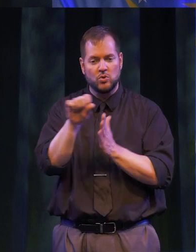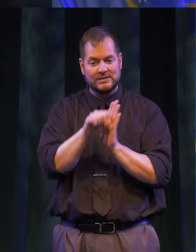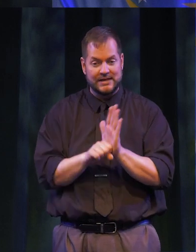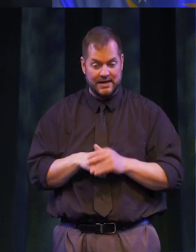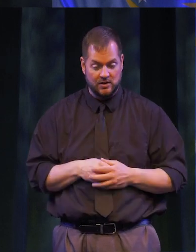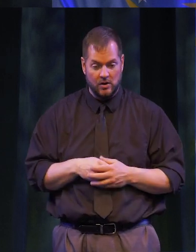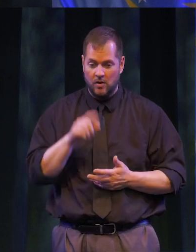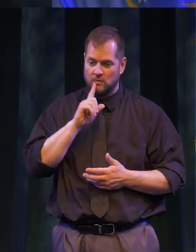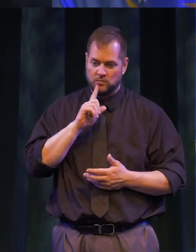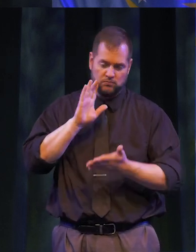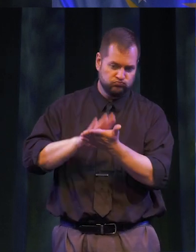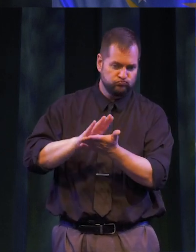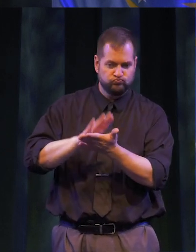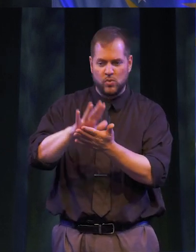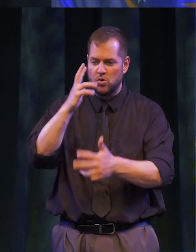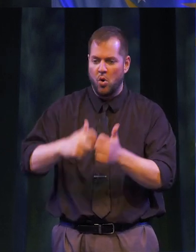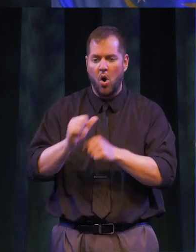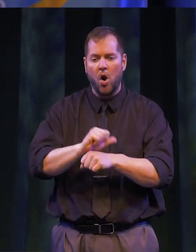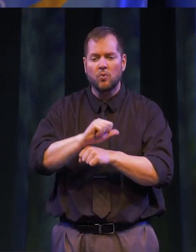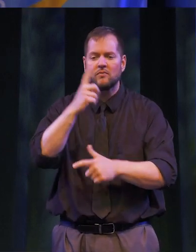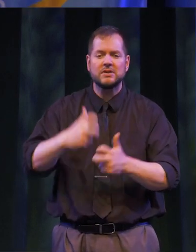WE COMMEND YOUR HARD WORK DURING THIS DIFFICULT TIME.